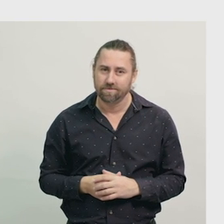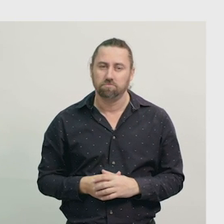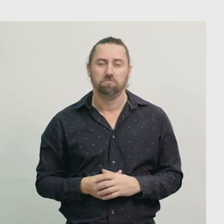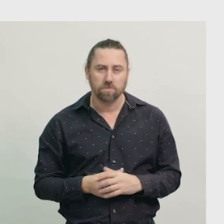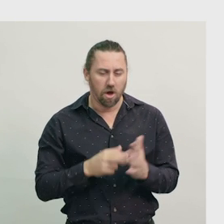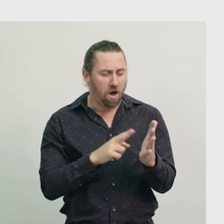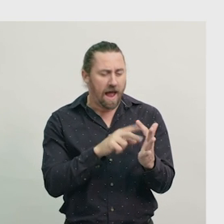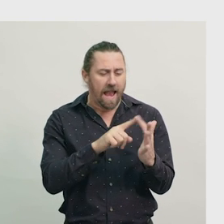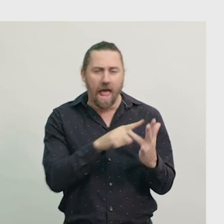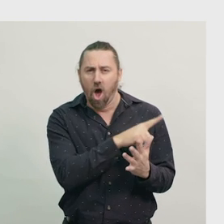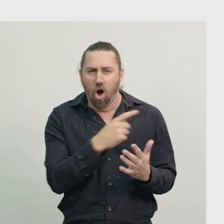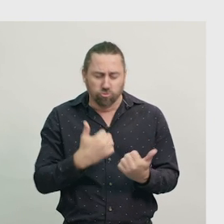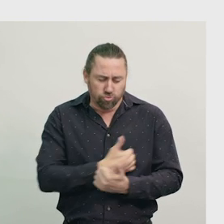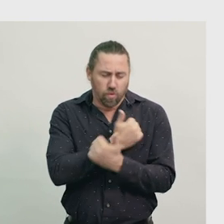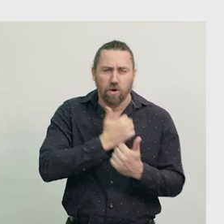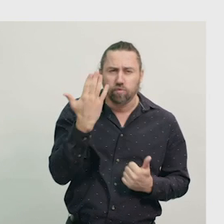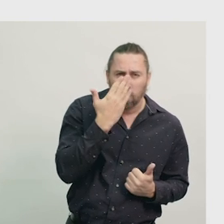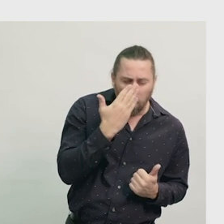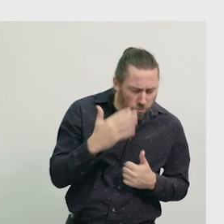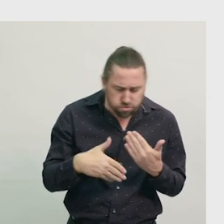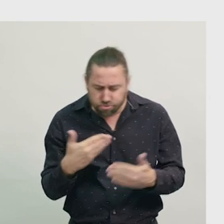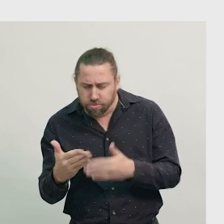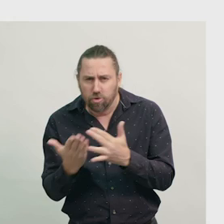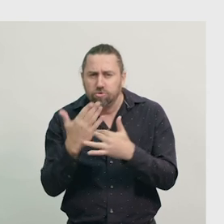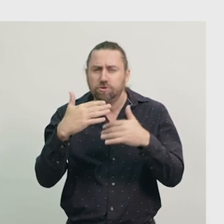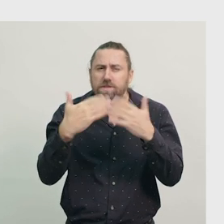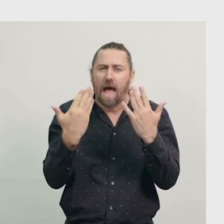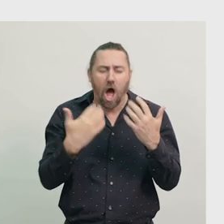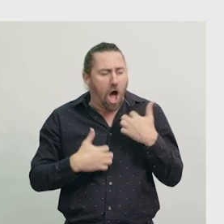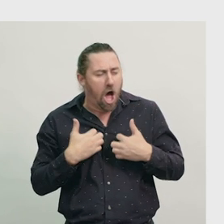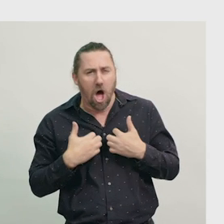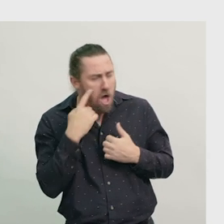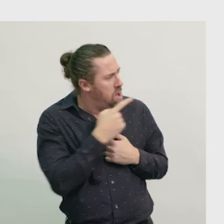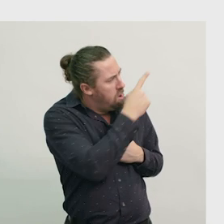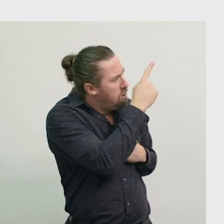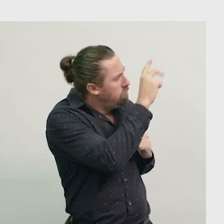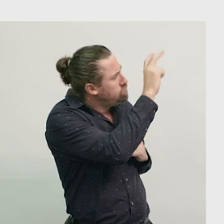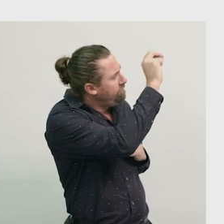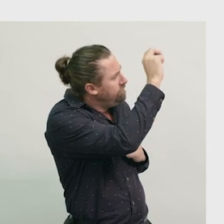We know Neo did schoolwork during the day, but when did he do it? Here, the long hand is on the 12,